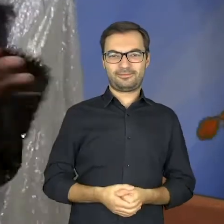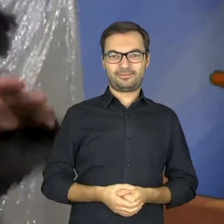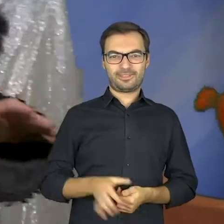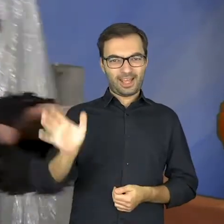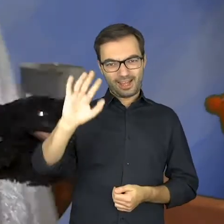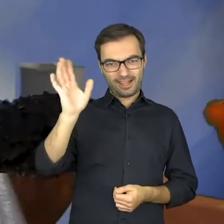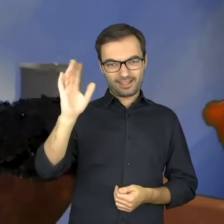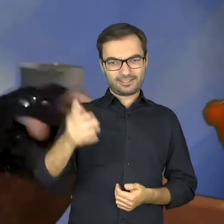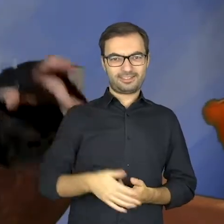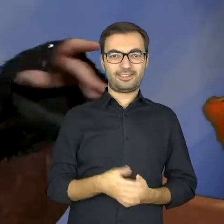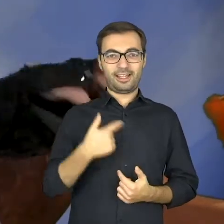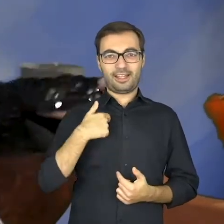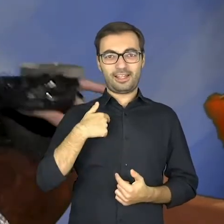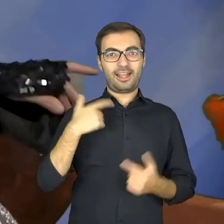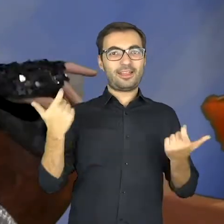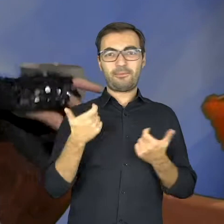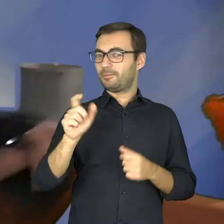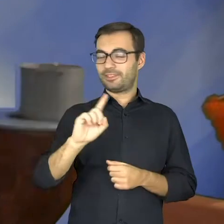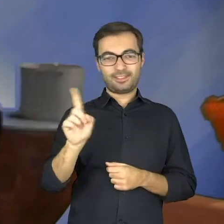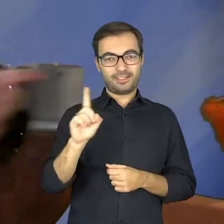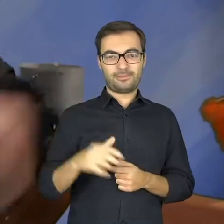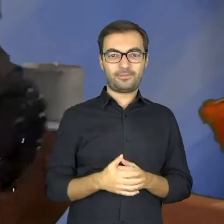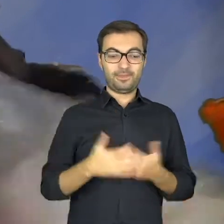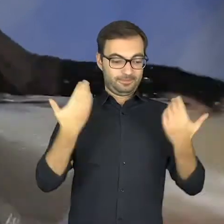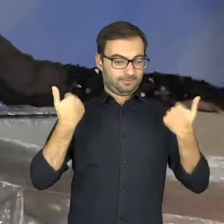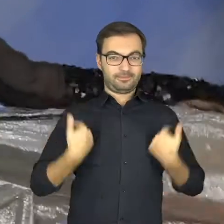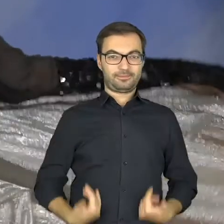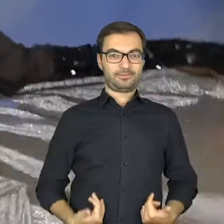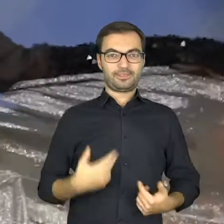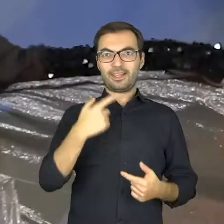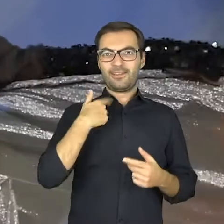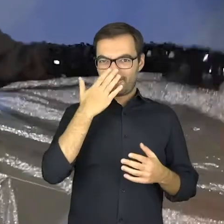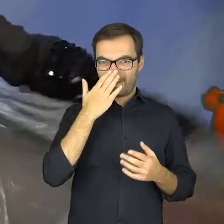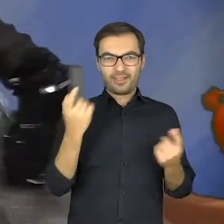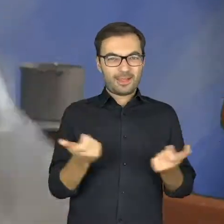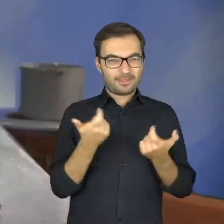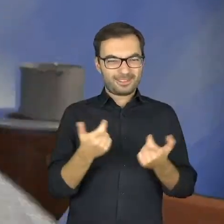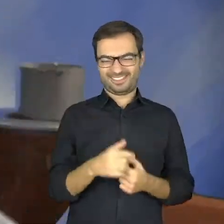and, hello, I’m not dangerous! Can someone like me look dangerous?